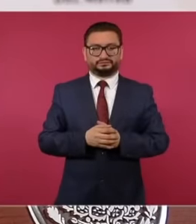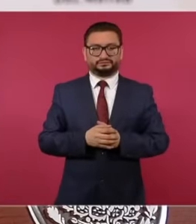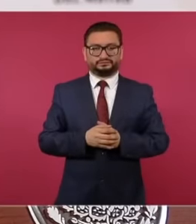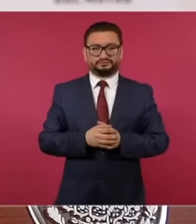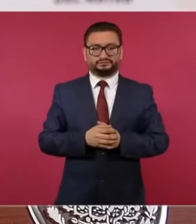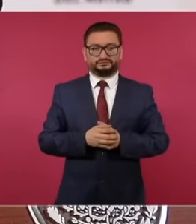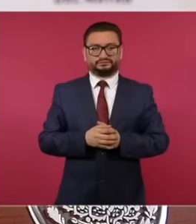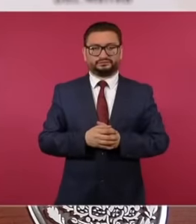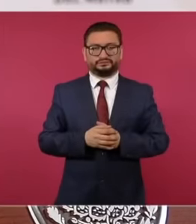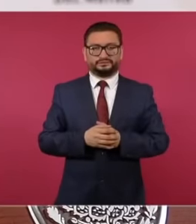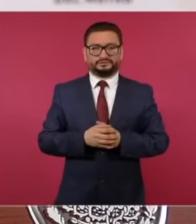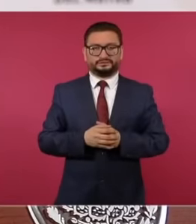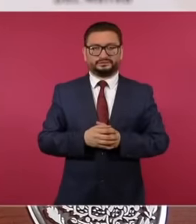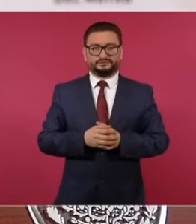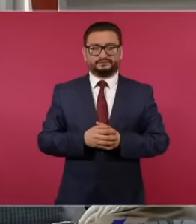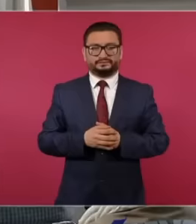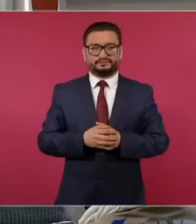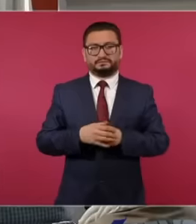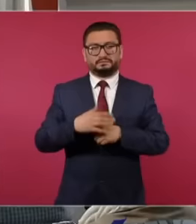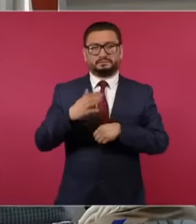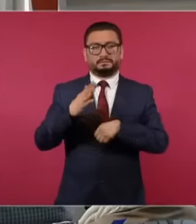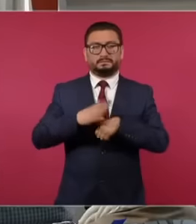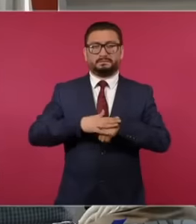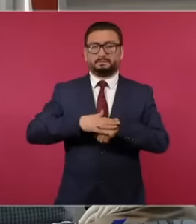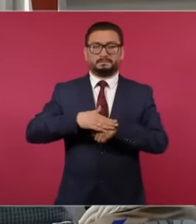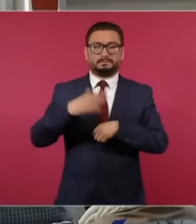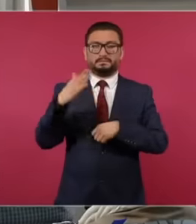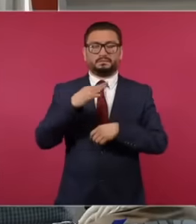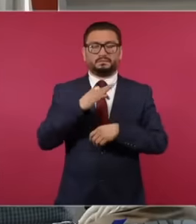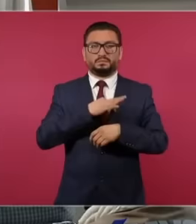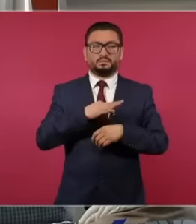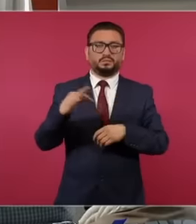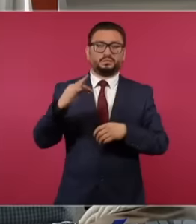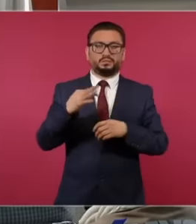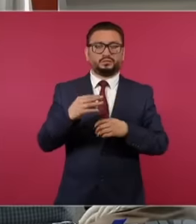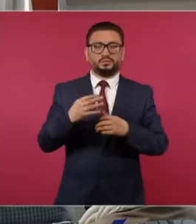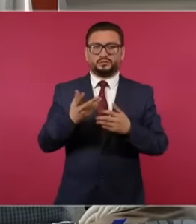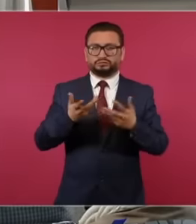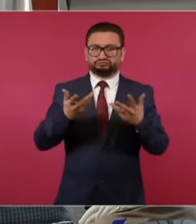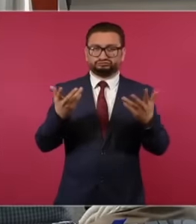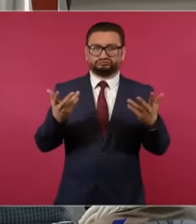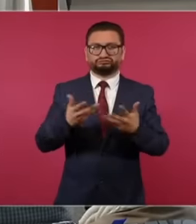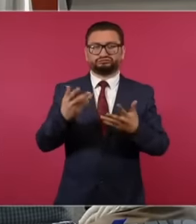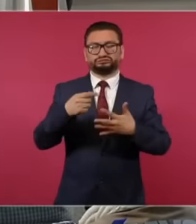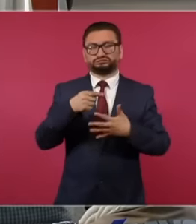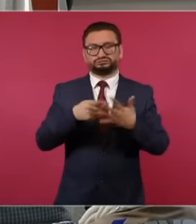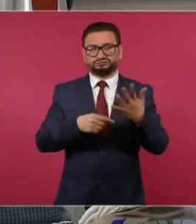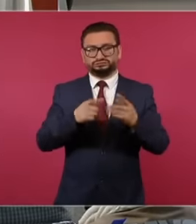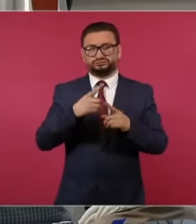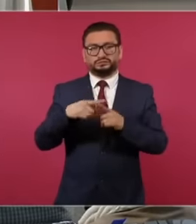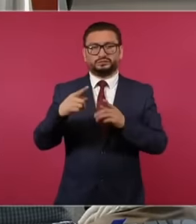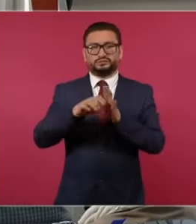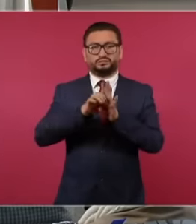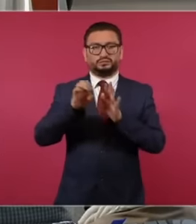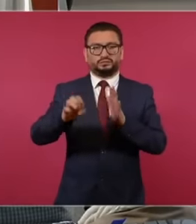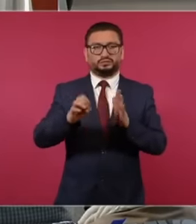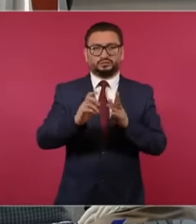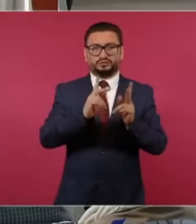plus everything that the jungle reforestation plan means